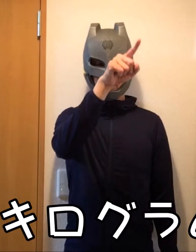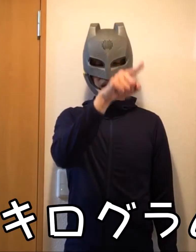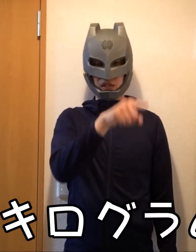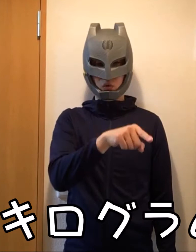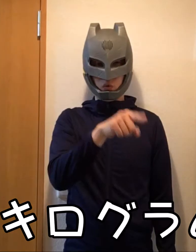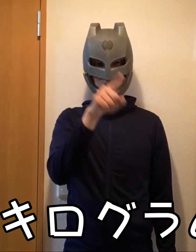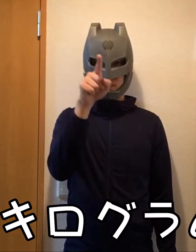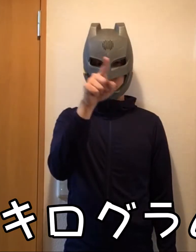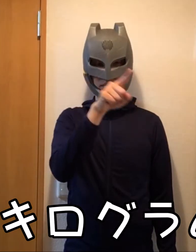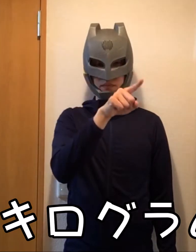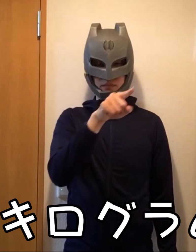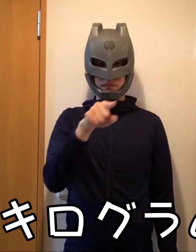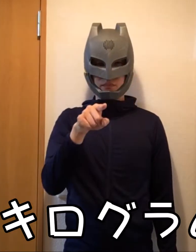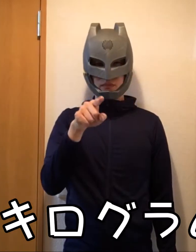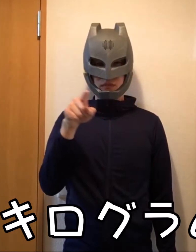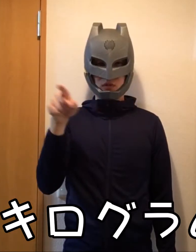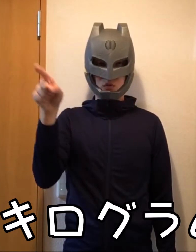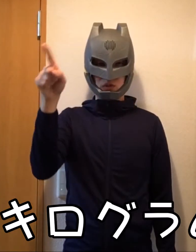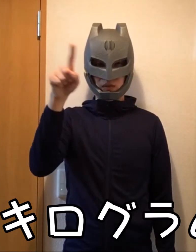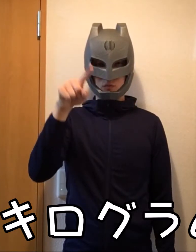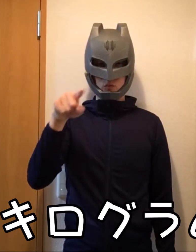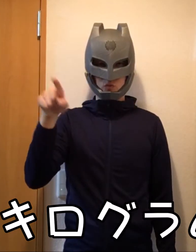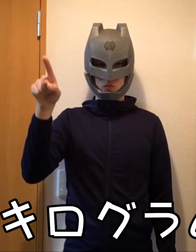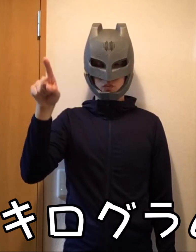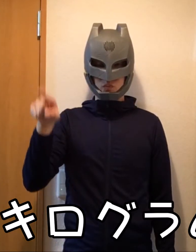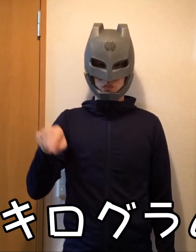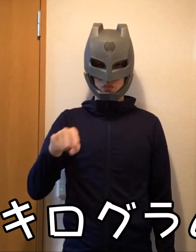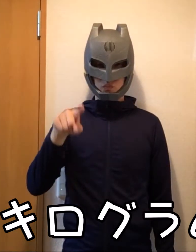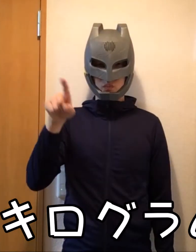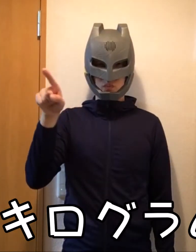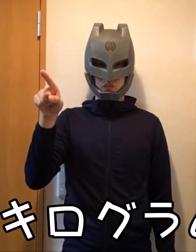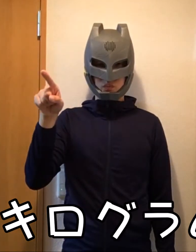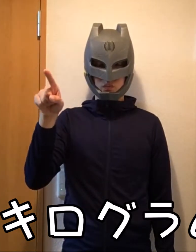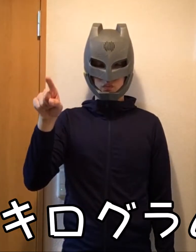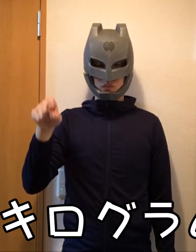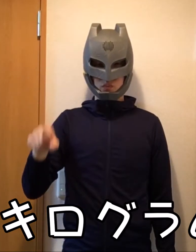Kilogram